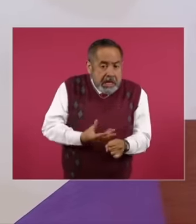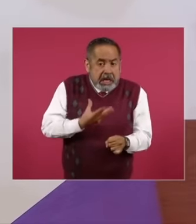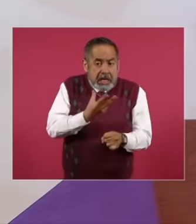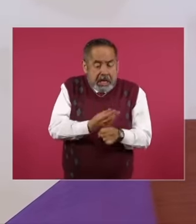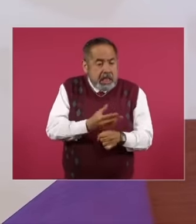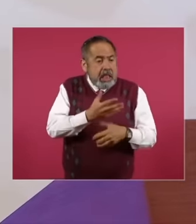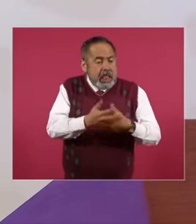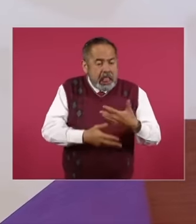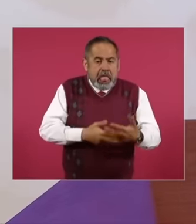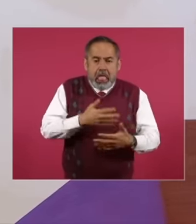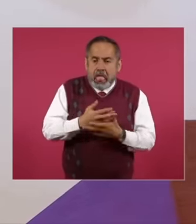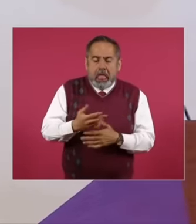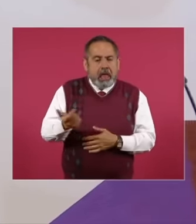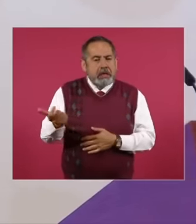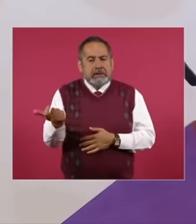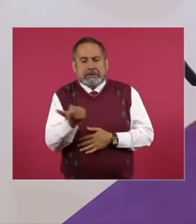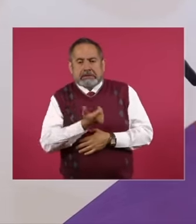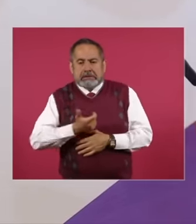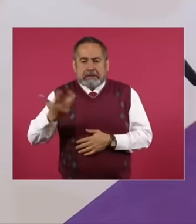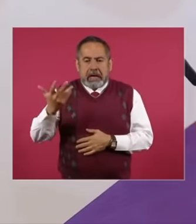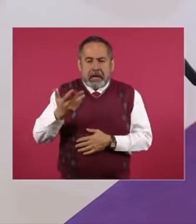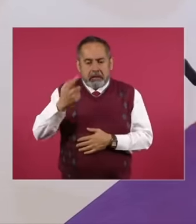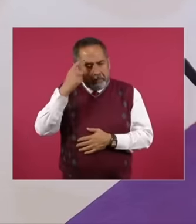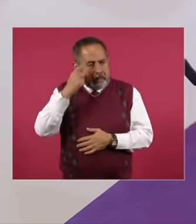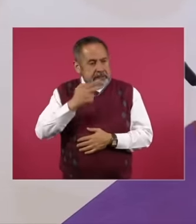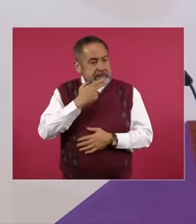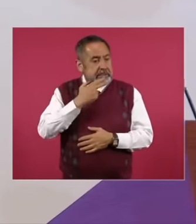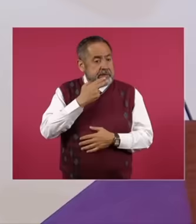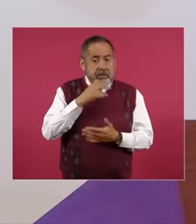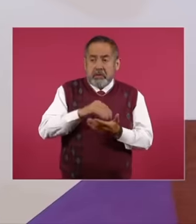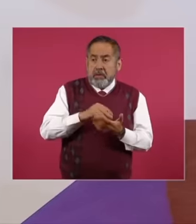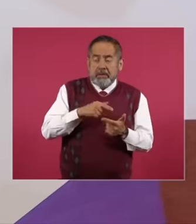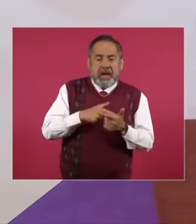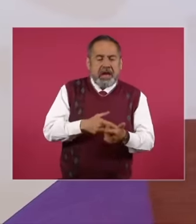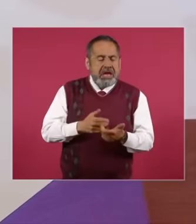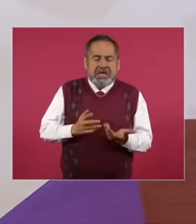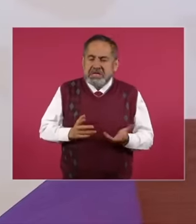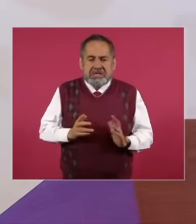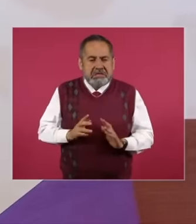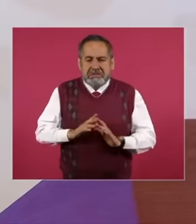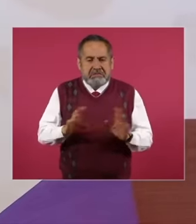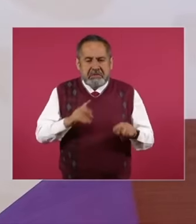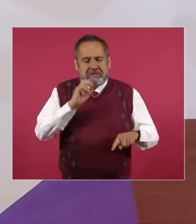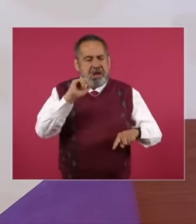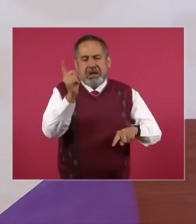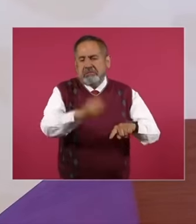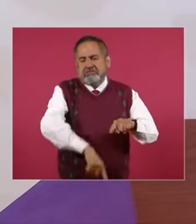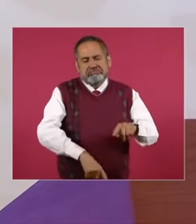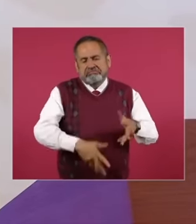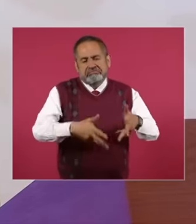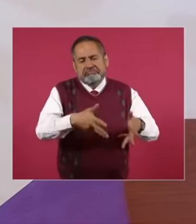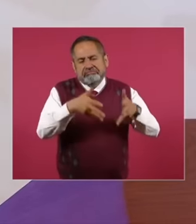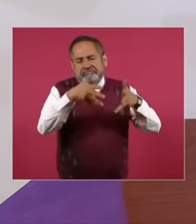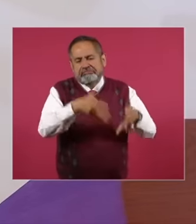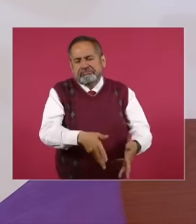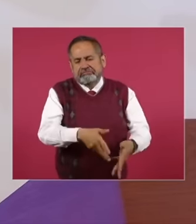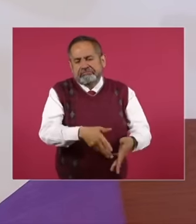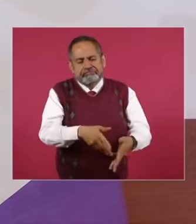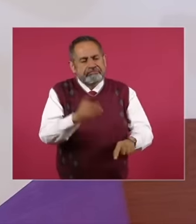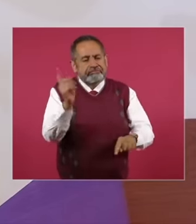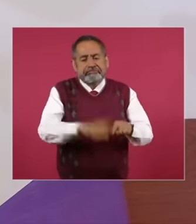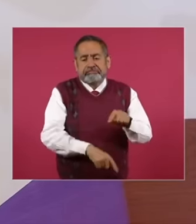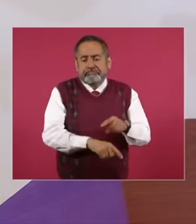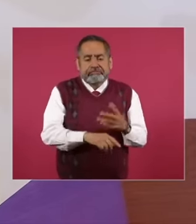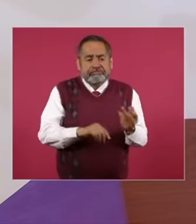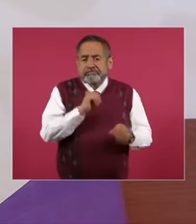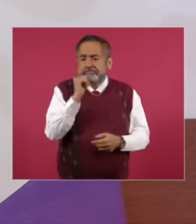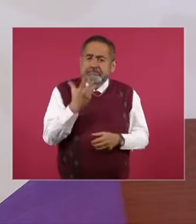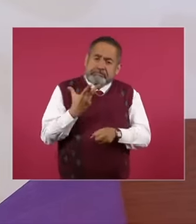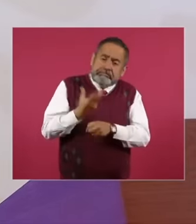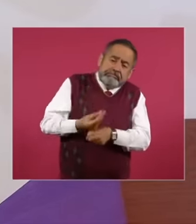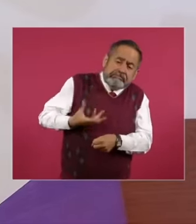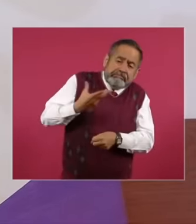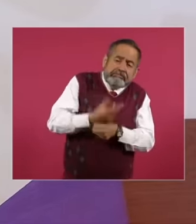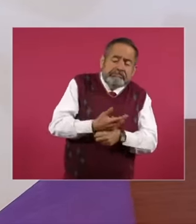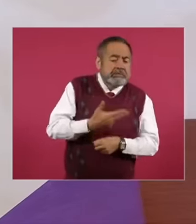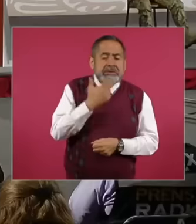the active service of the navy so it was decided to decommission them and these